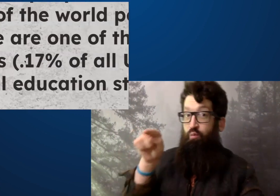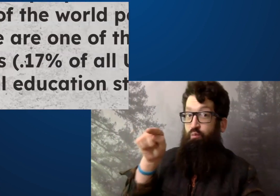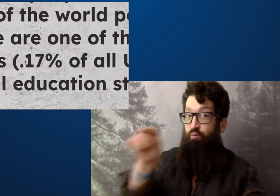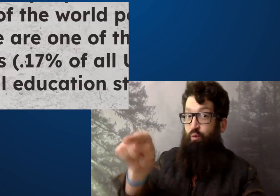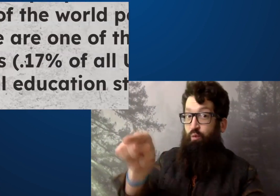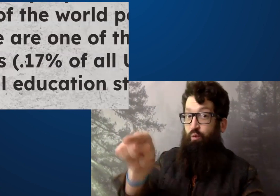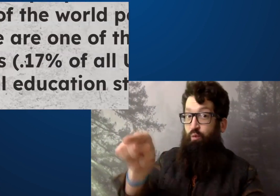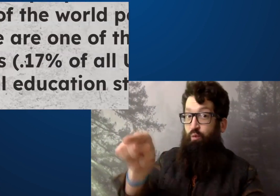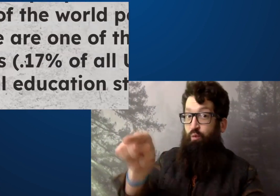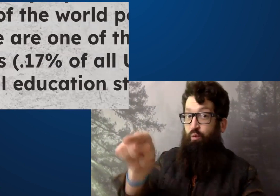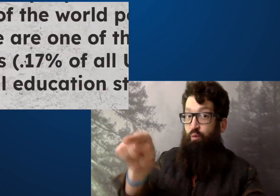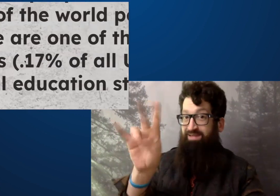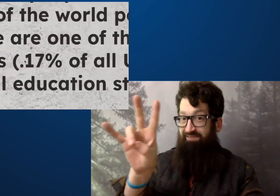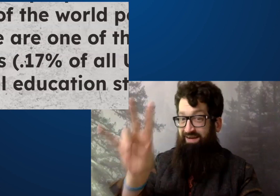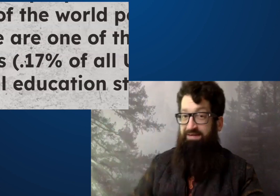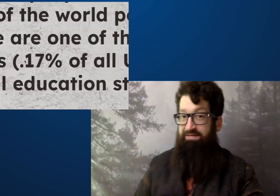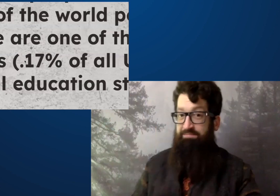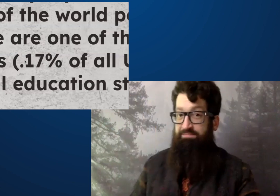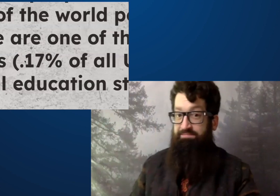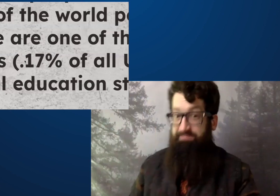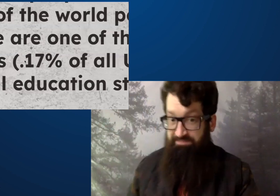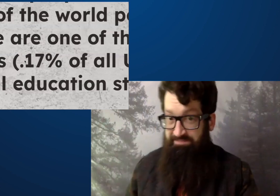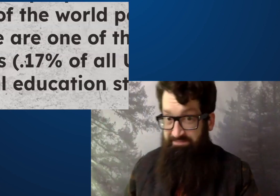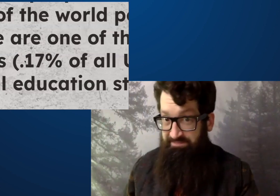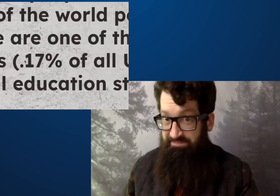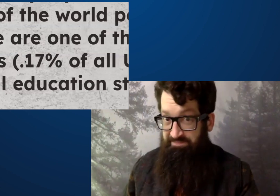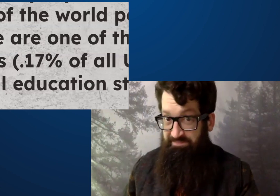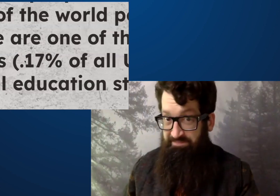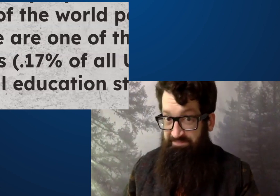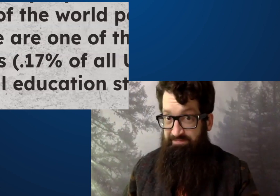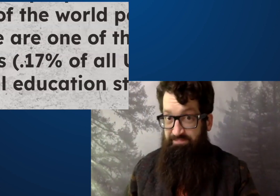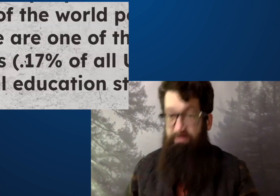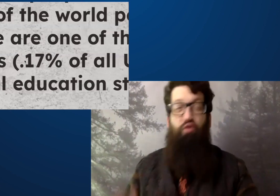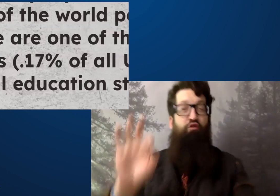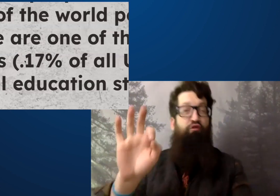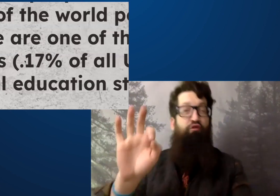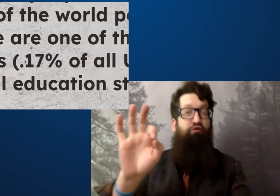Of courseteen,